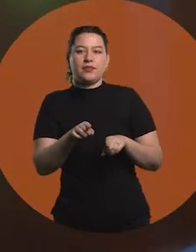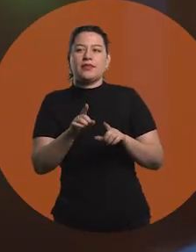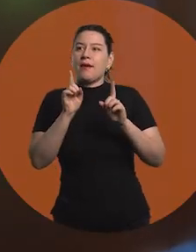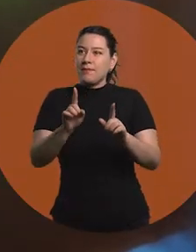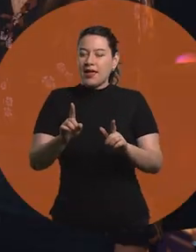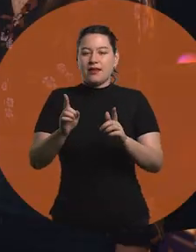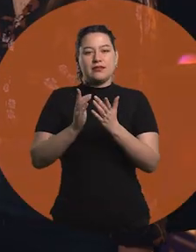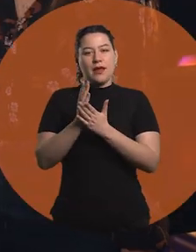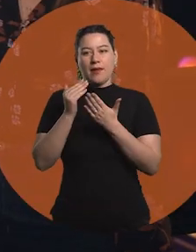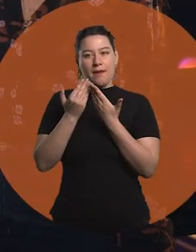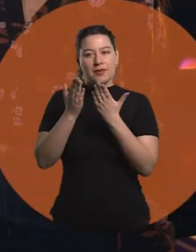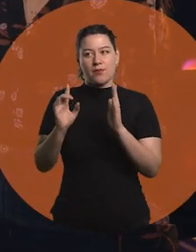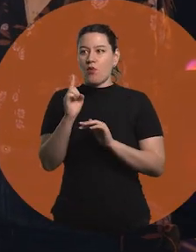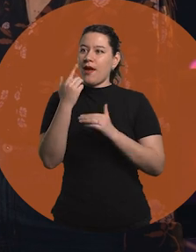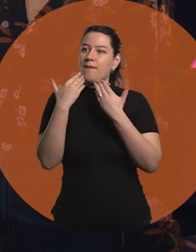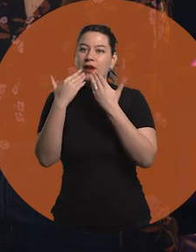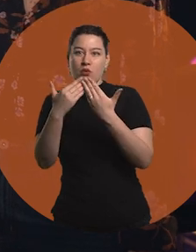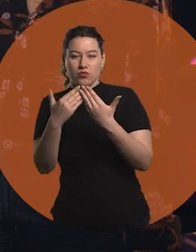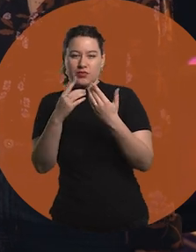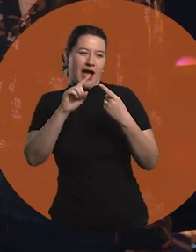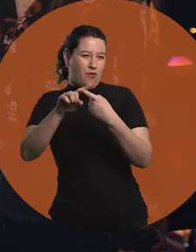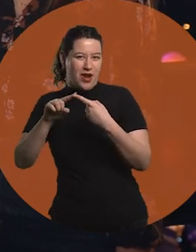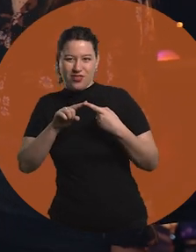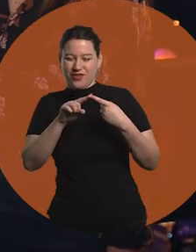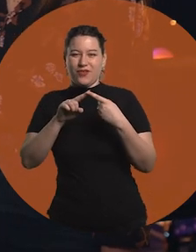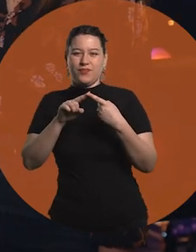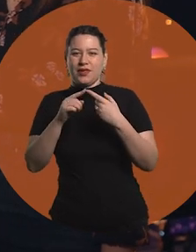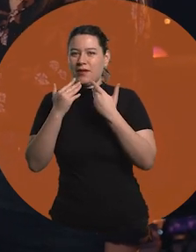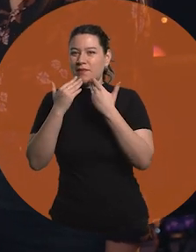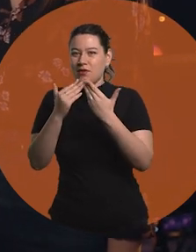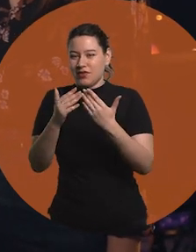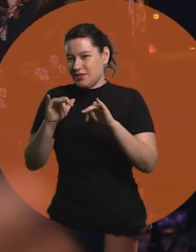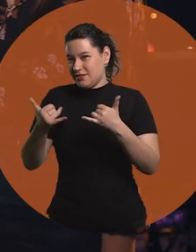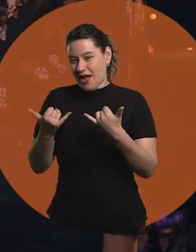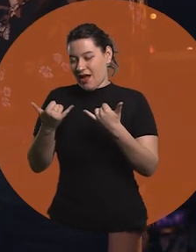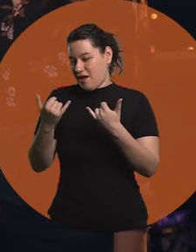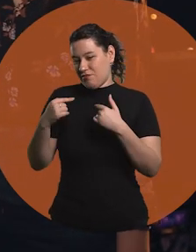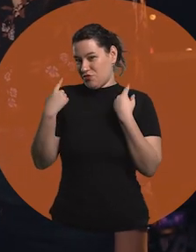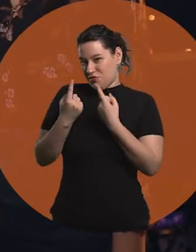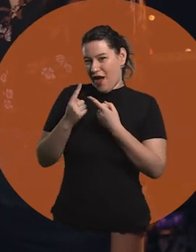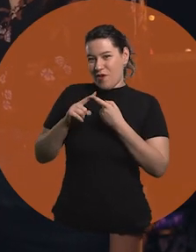There is a question that we have as a guideline, which we do as a rule,